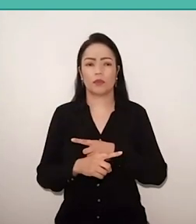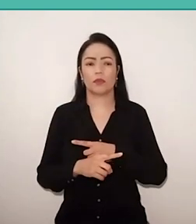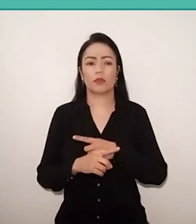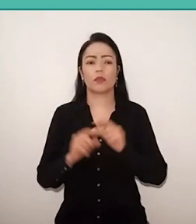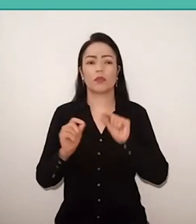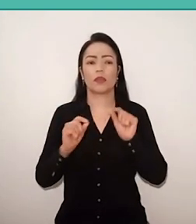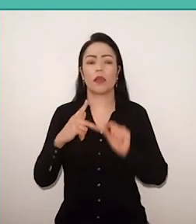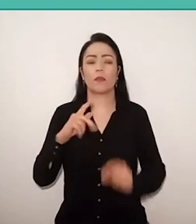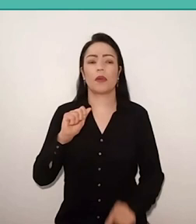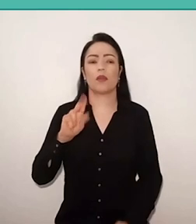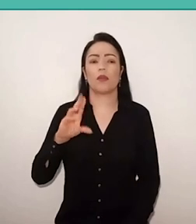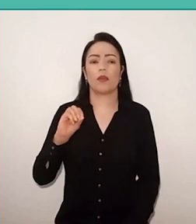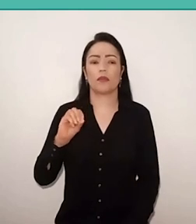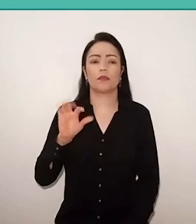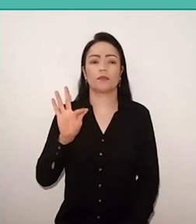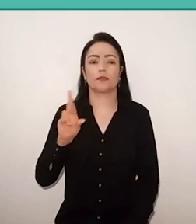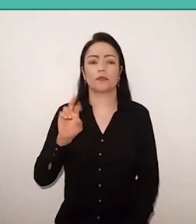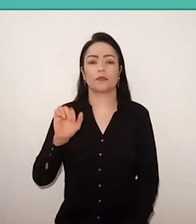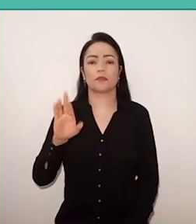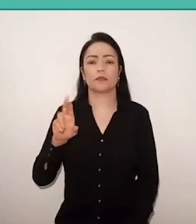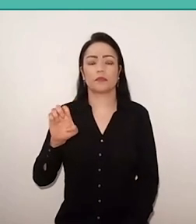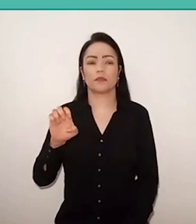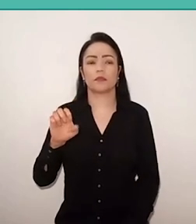of dialogue, of working together.